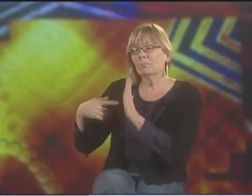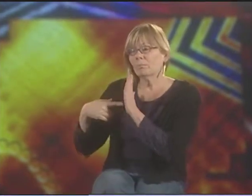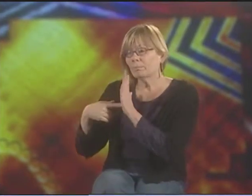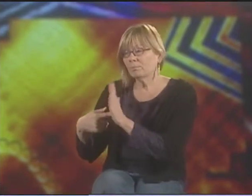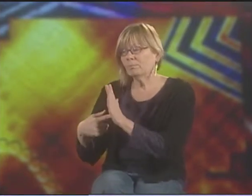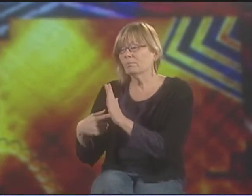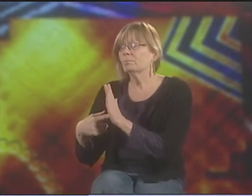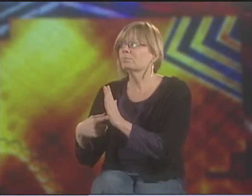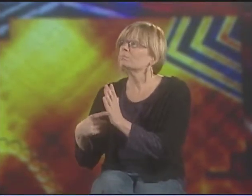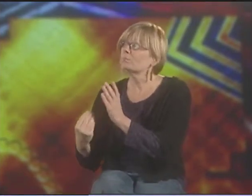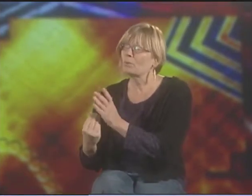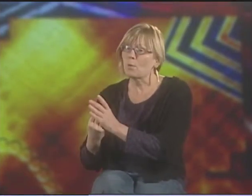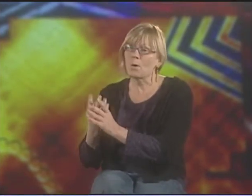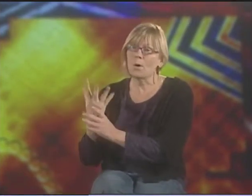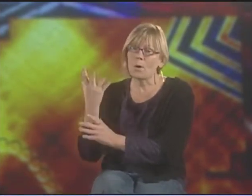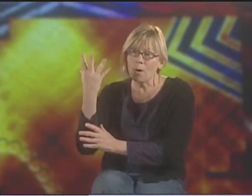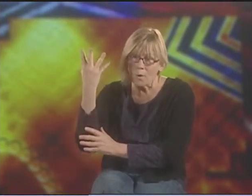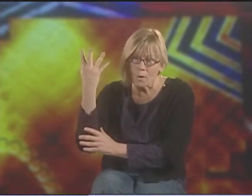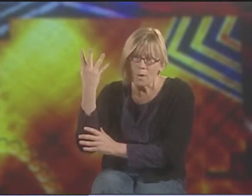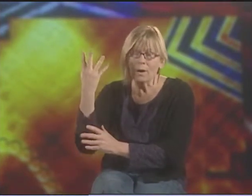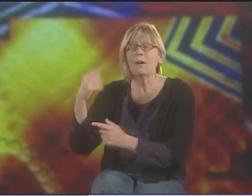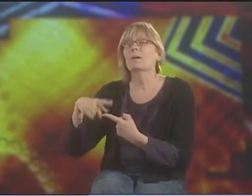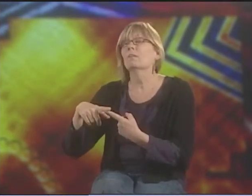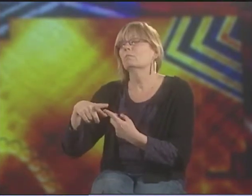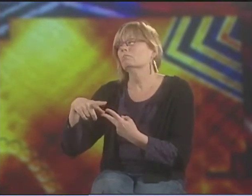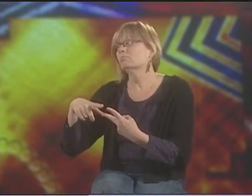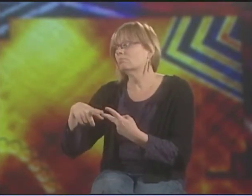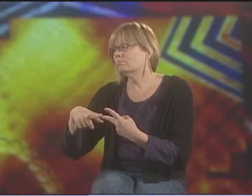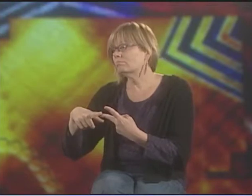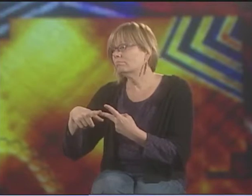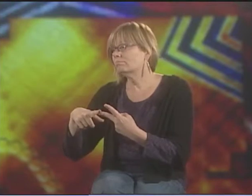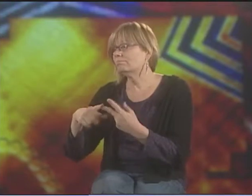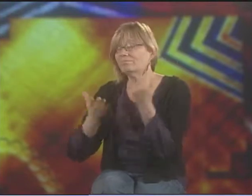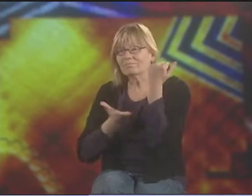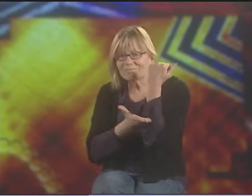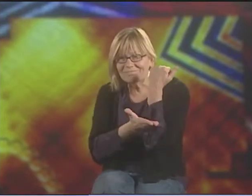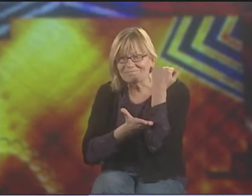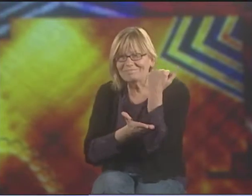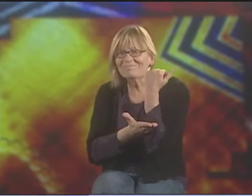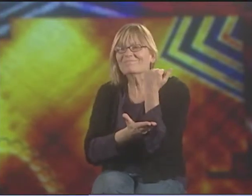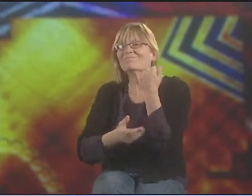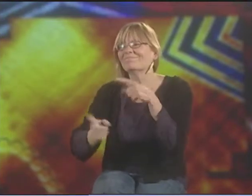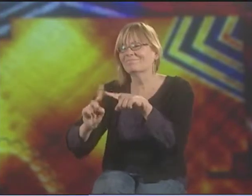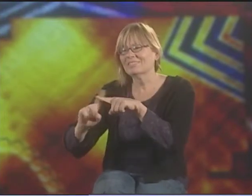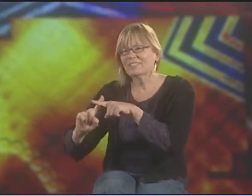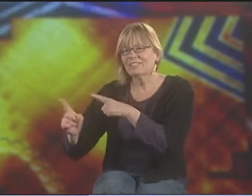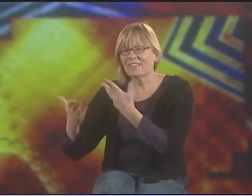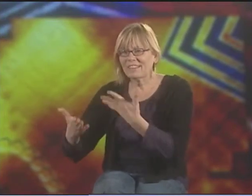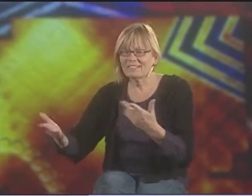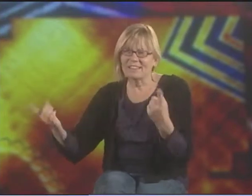AND IT'S REALLY GOOD BECAUSE IT SHOWS THE GROWTH OF THE TREE AND PEOPLE TRYING TO CUT IT DOWN.